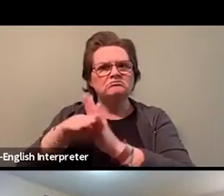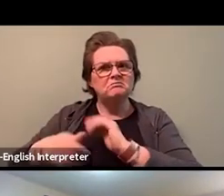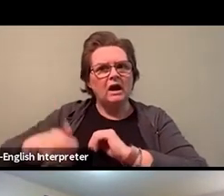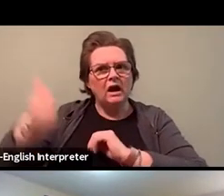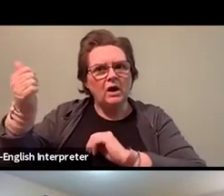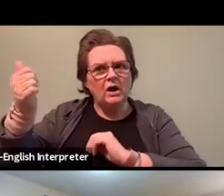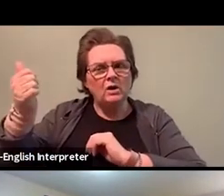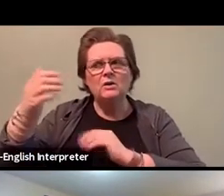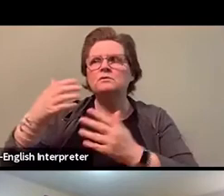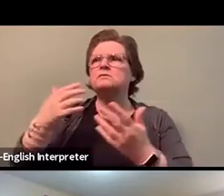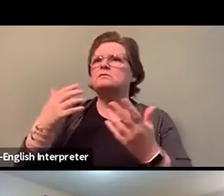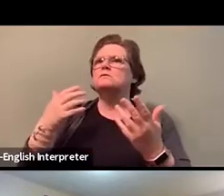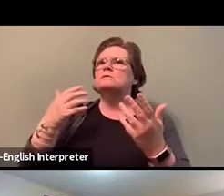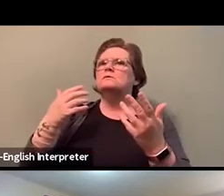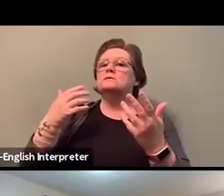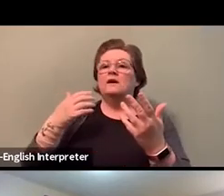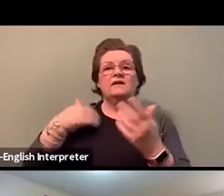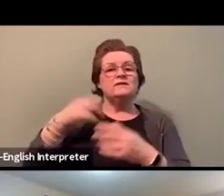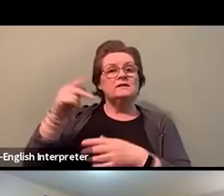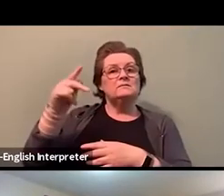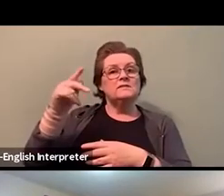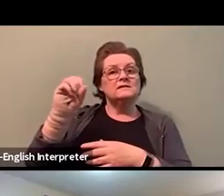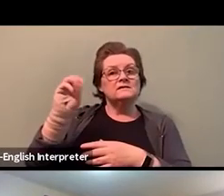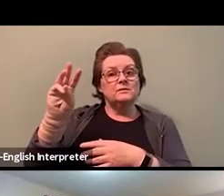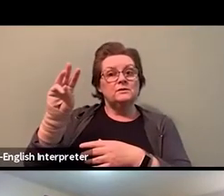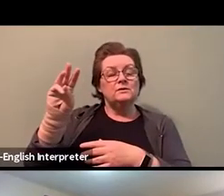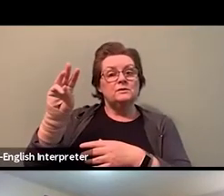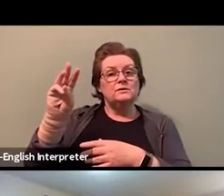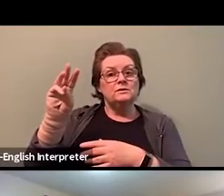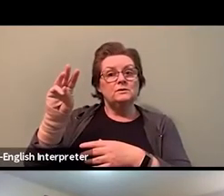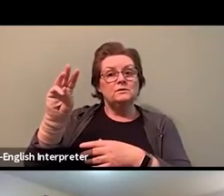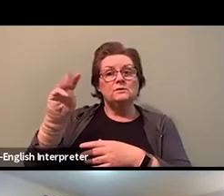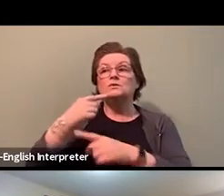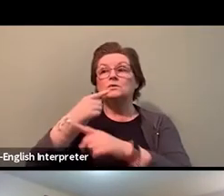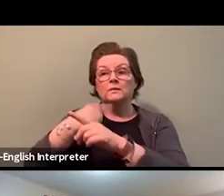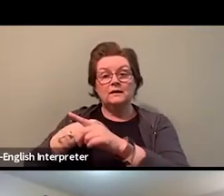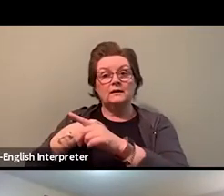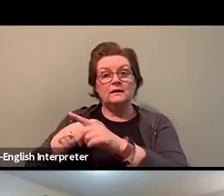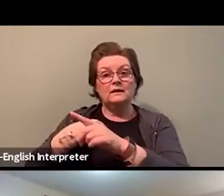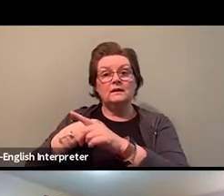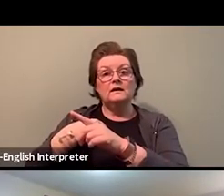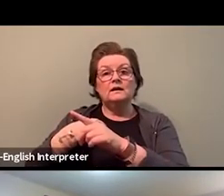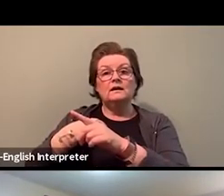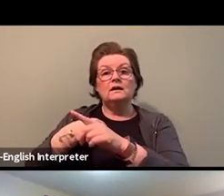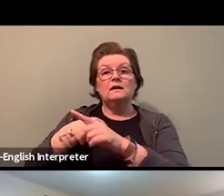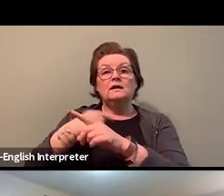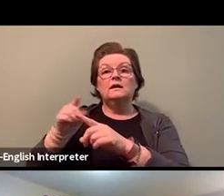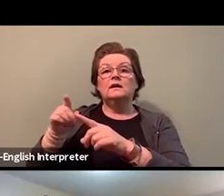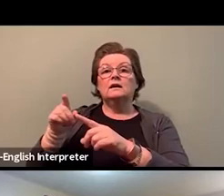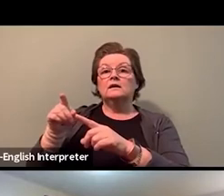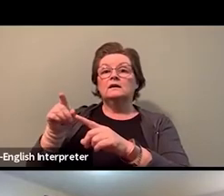who has told me that she's being told she's got to use her PPE in the one room